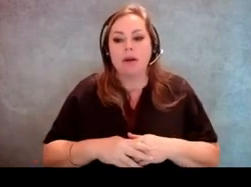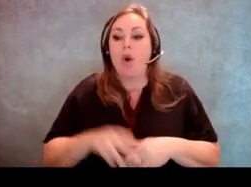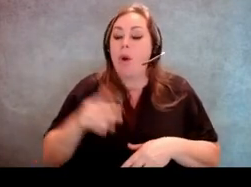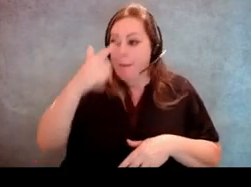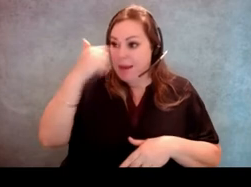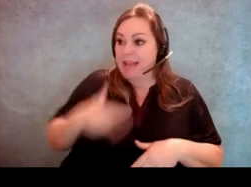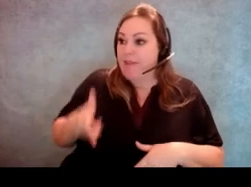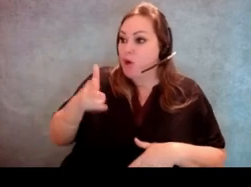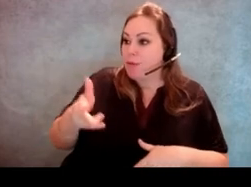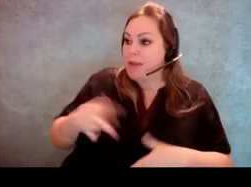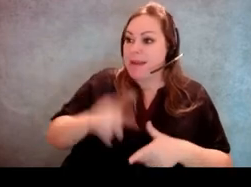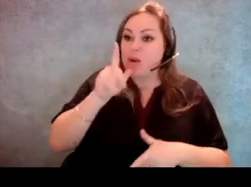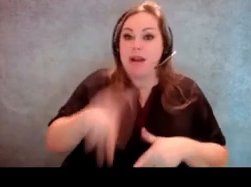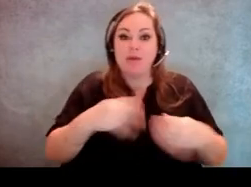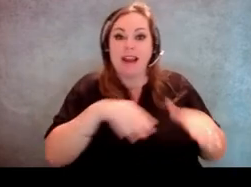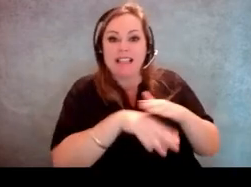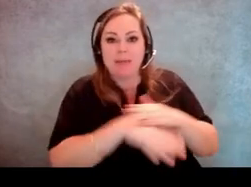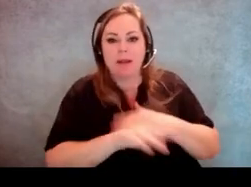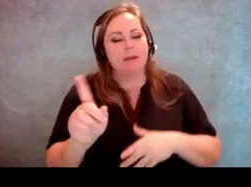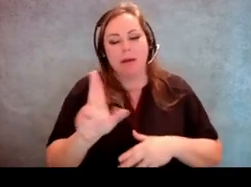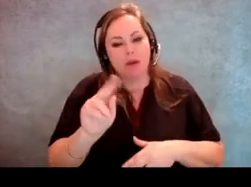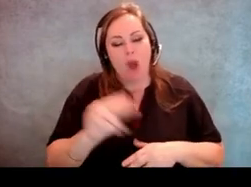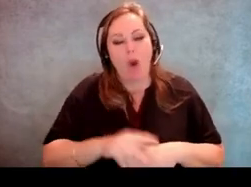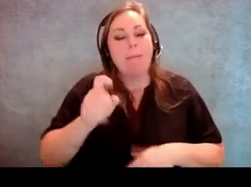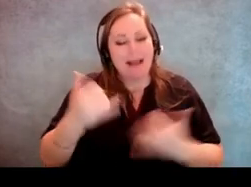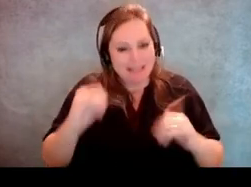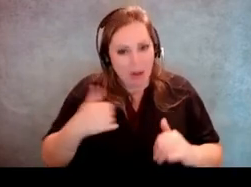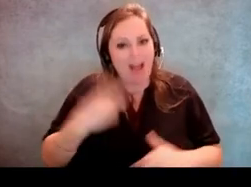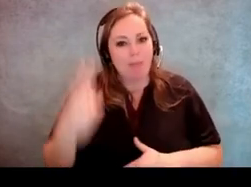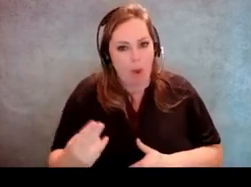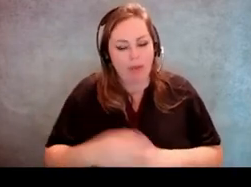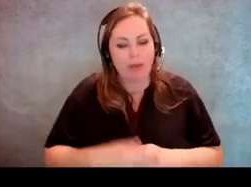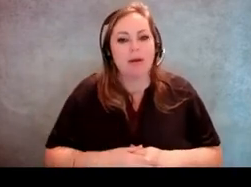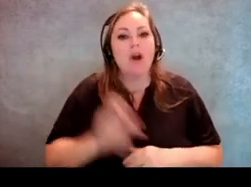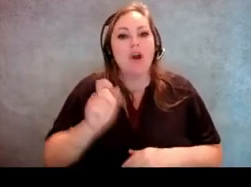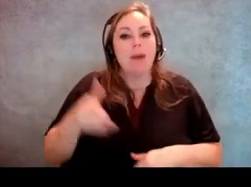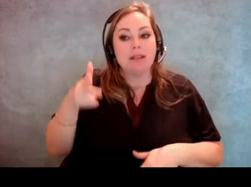[Molly Broadway] So a polling site must be physically accessible and offer curbside voting.